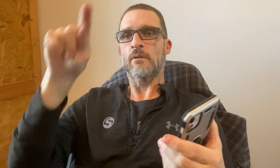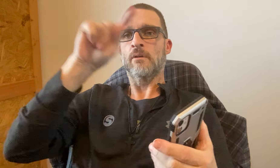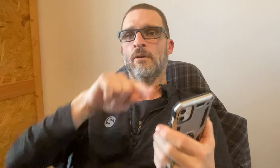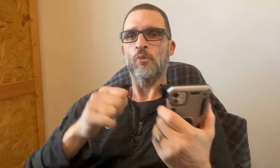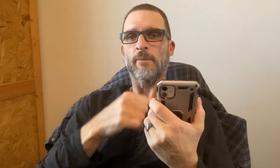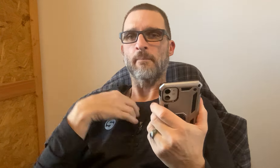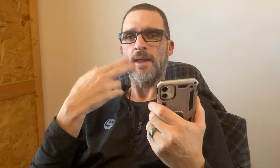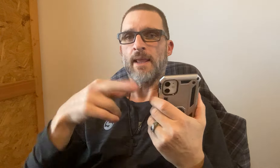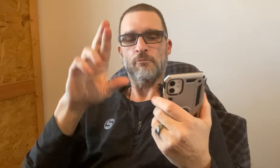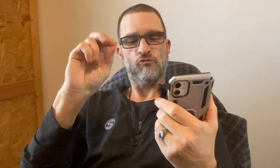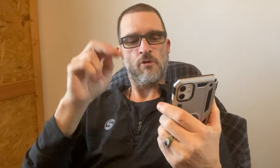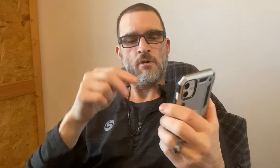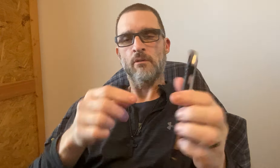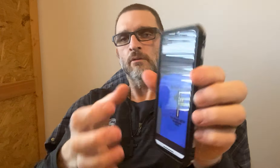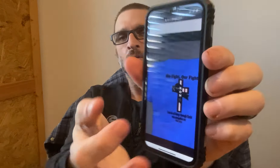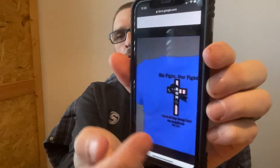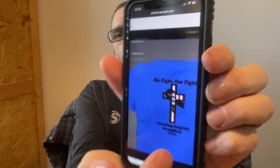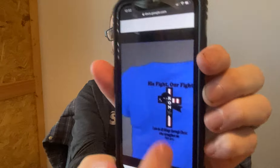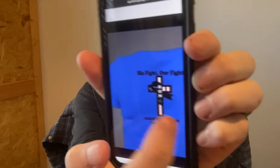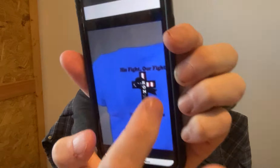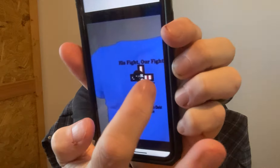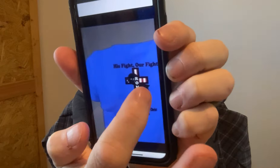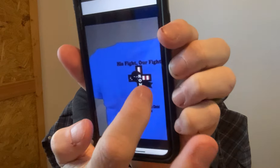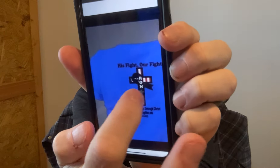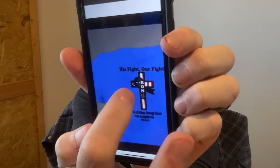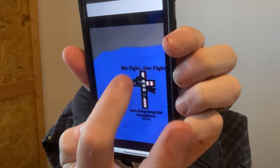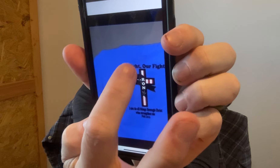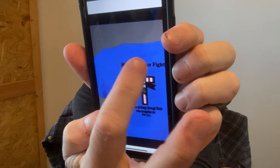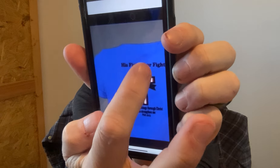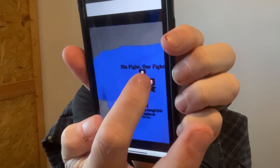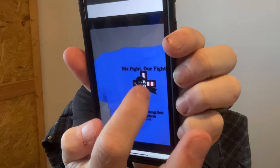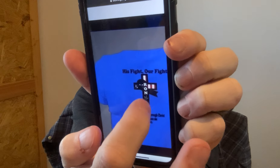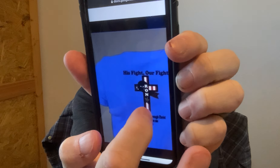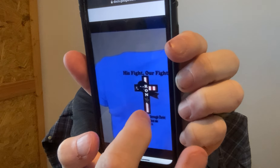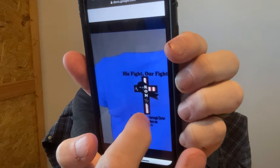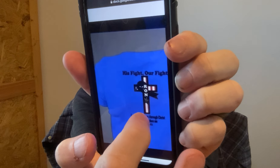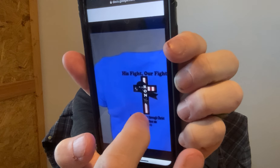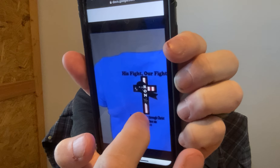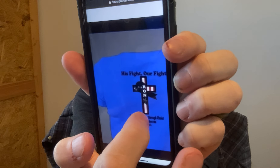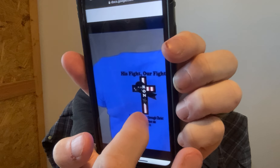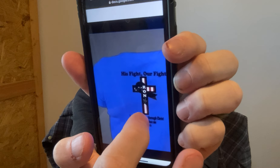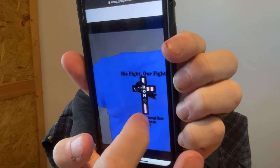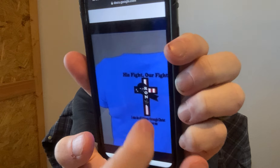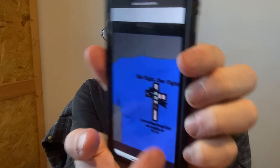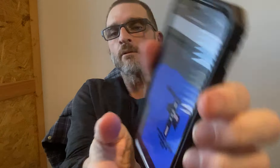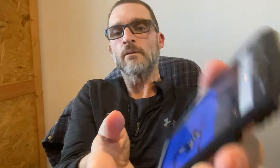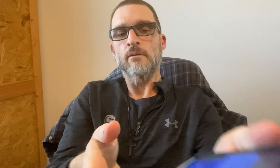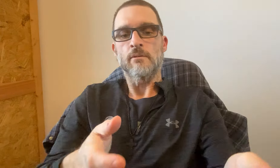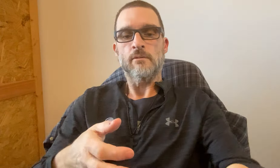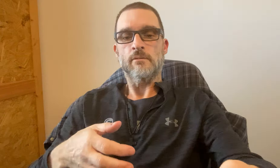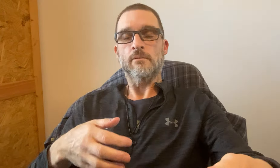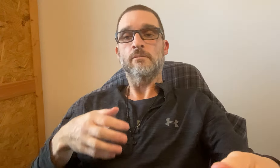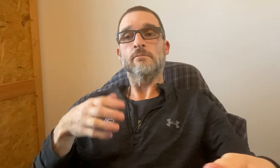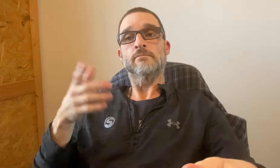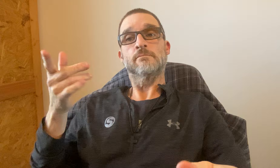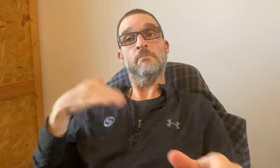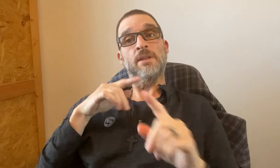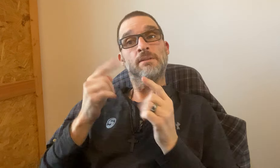The ribbon is around it with my name "RON"